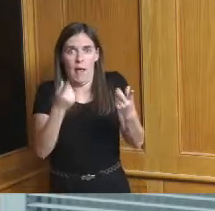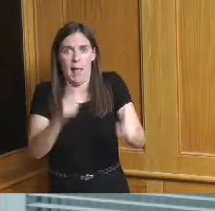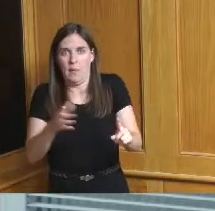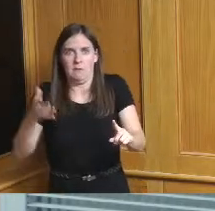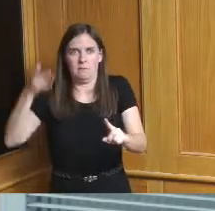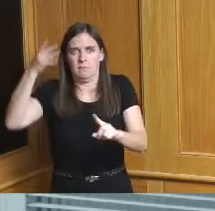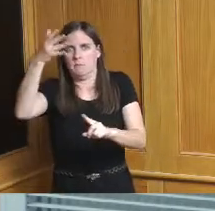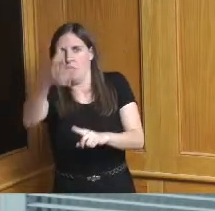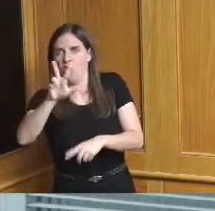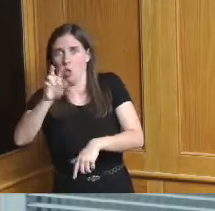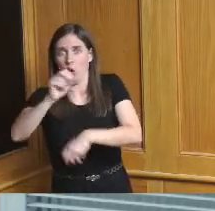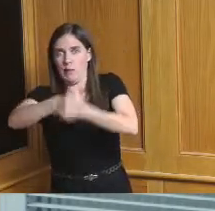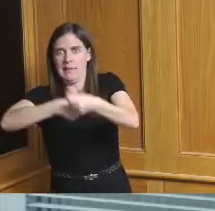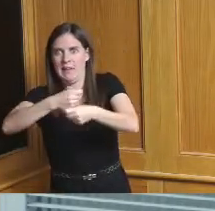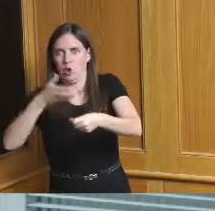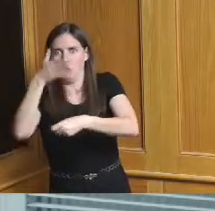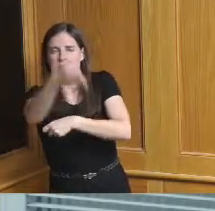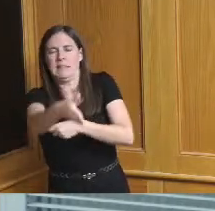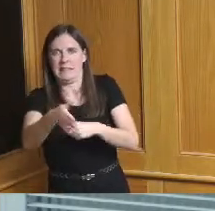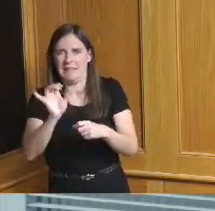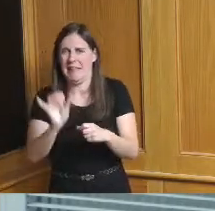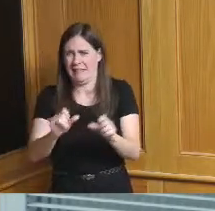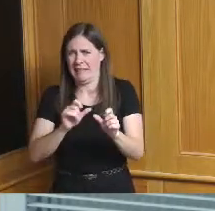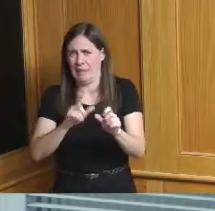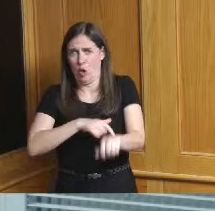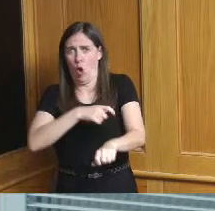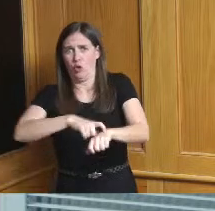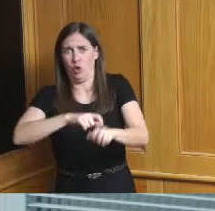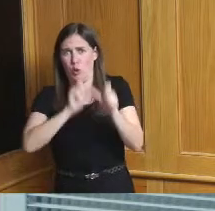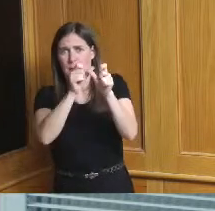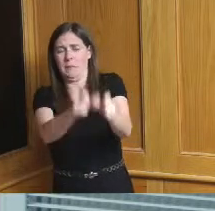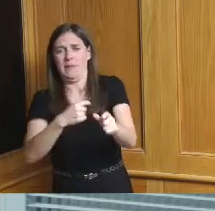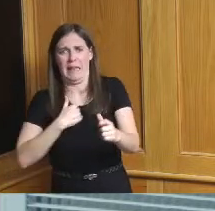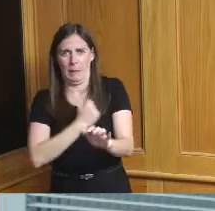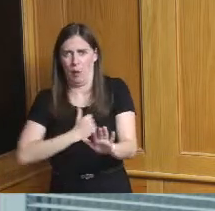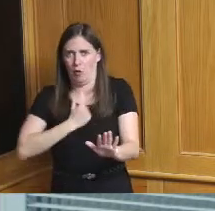30 years that's all that's really long-term talk and I apologize for that but it but it